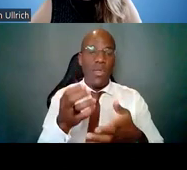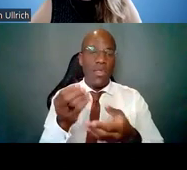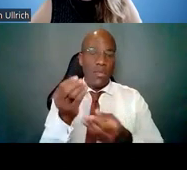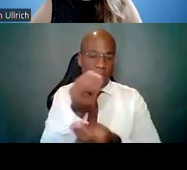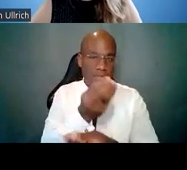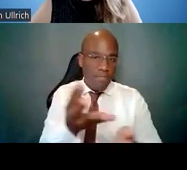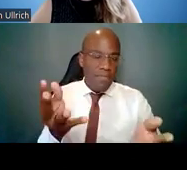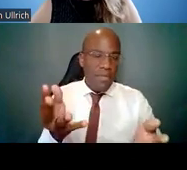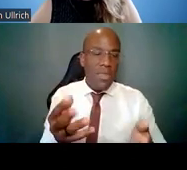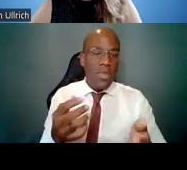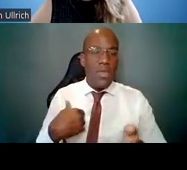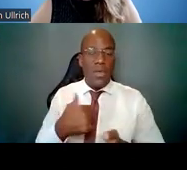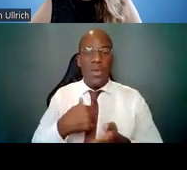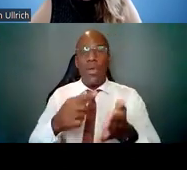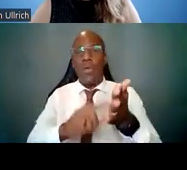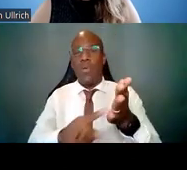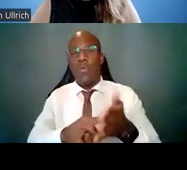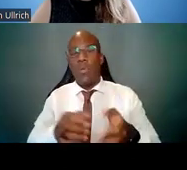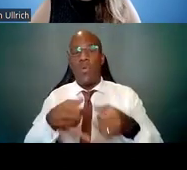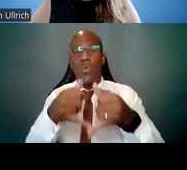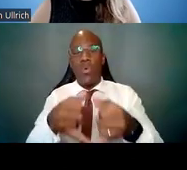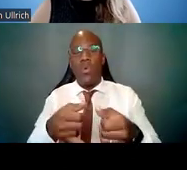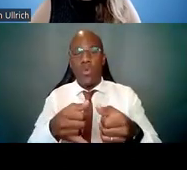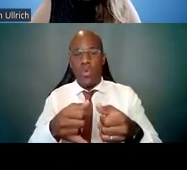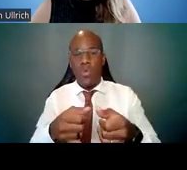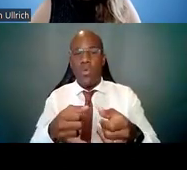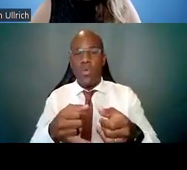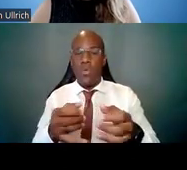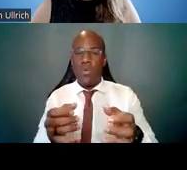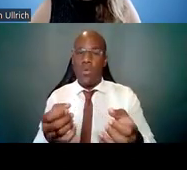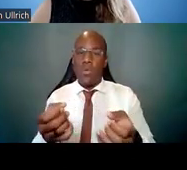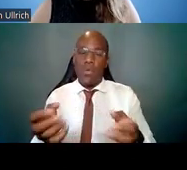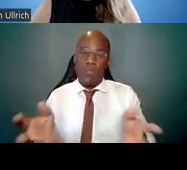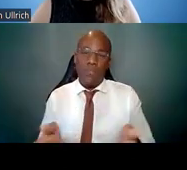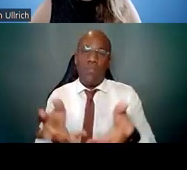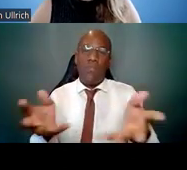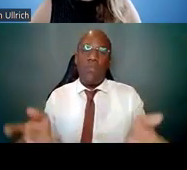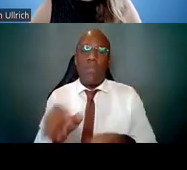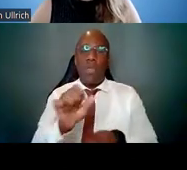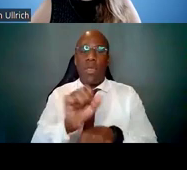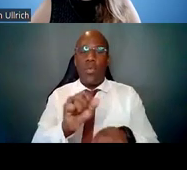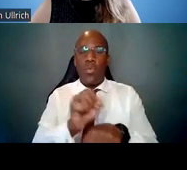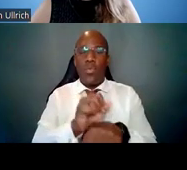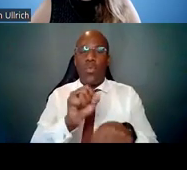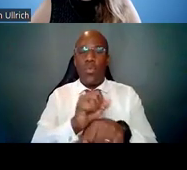to promote workforce diversity. We have R01 and R21 awards